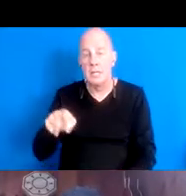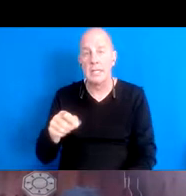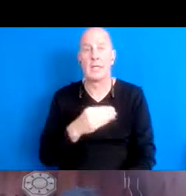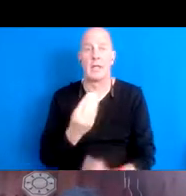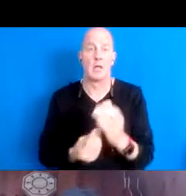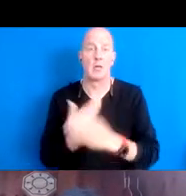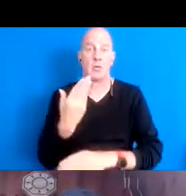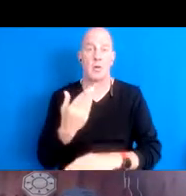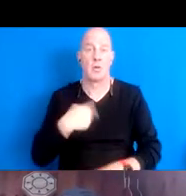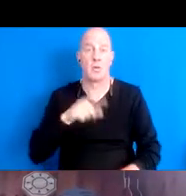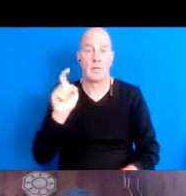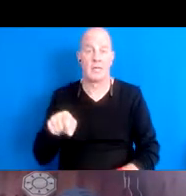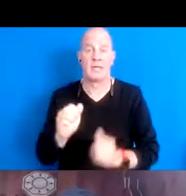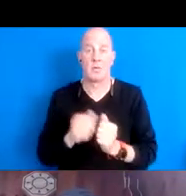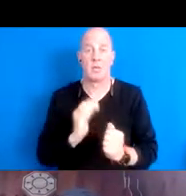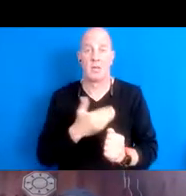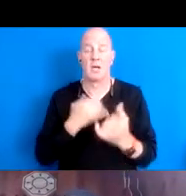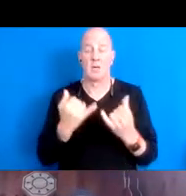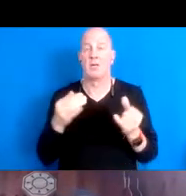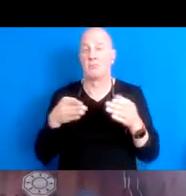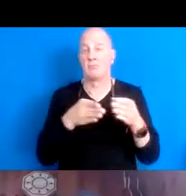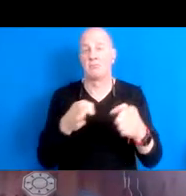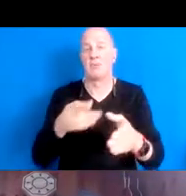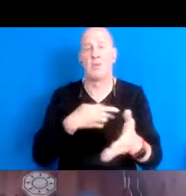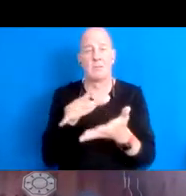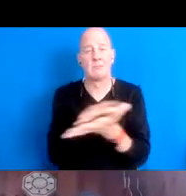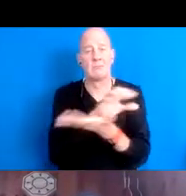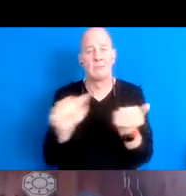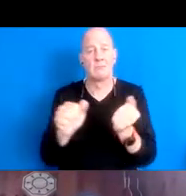15:40:30 When we're destroying the water system, as we go.